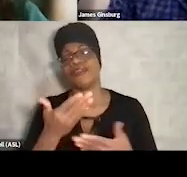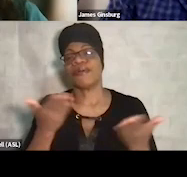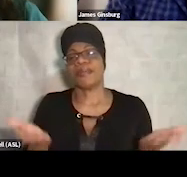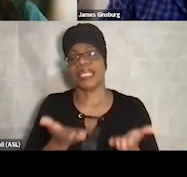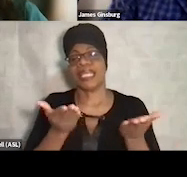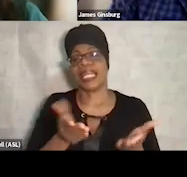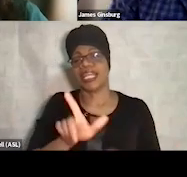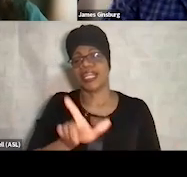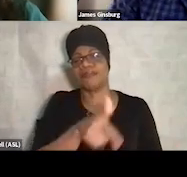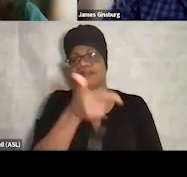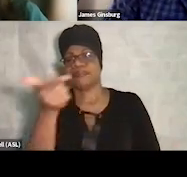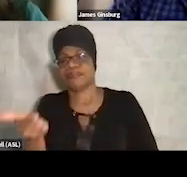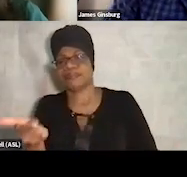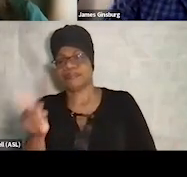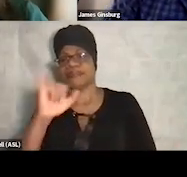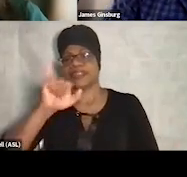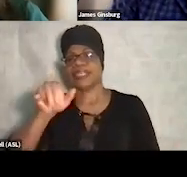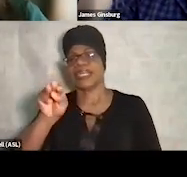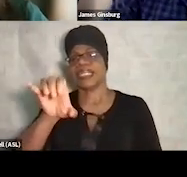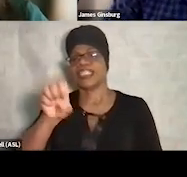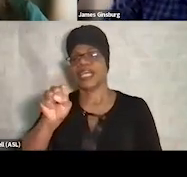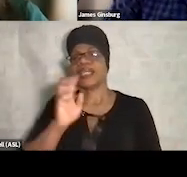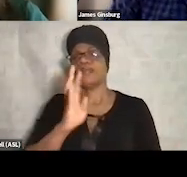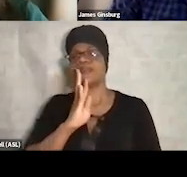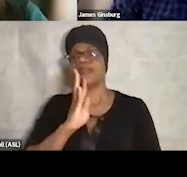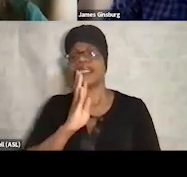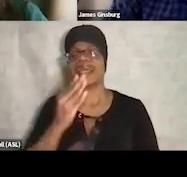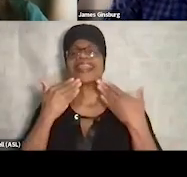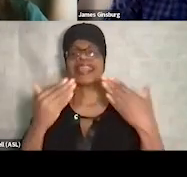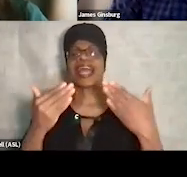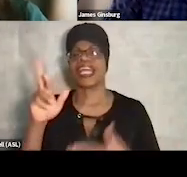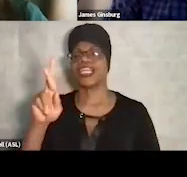Yeah, thank you, Rachel, and it's great to be here, and welcome, everyone.